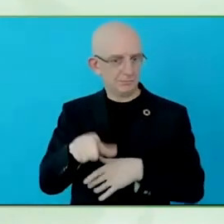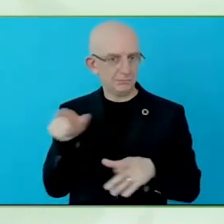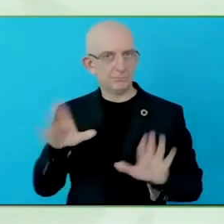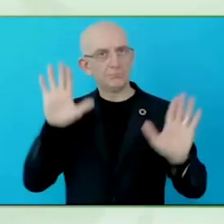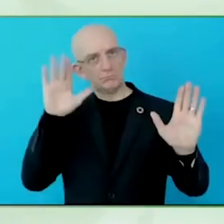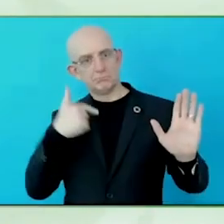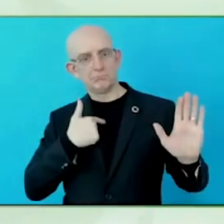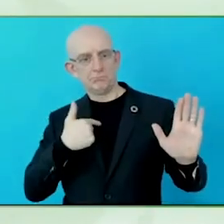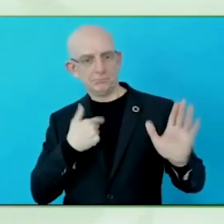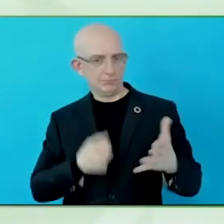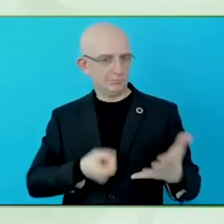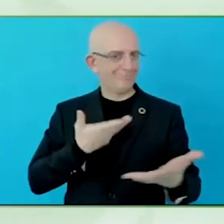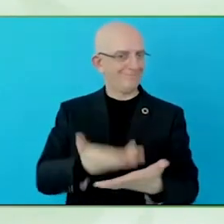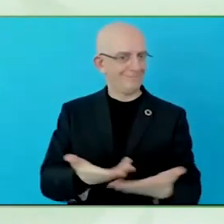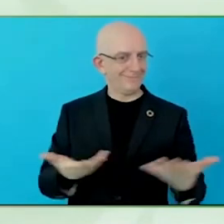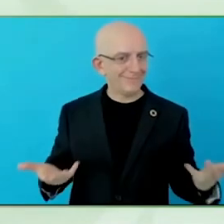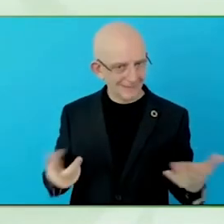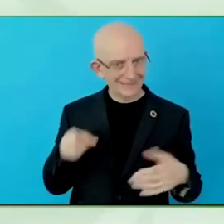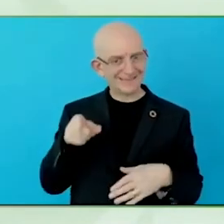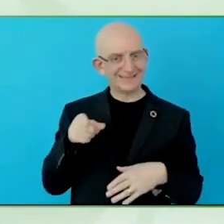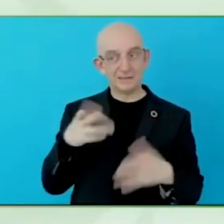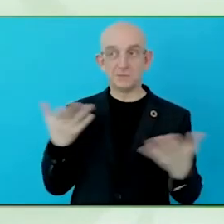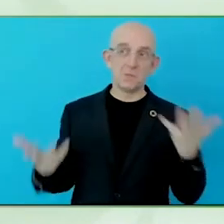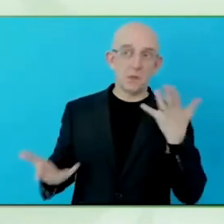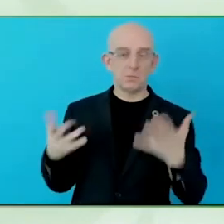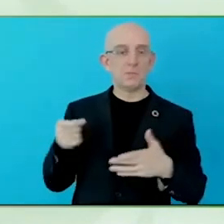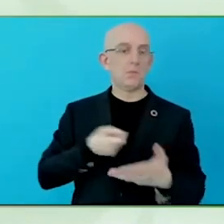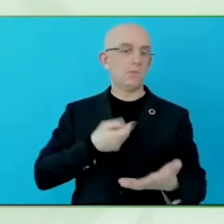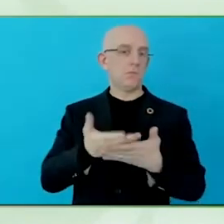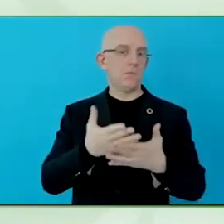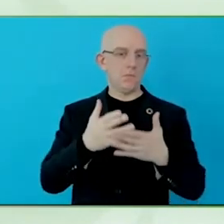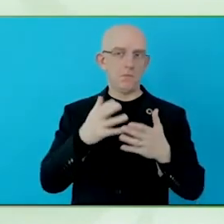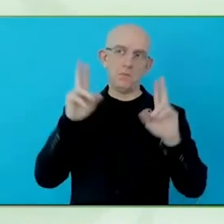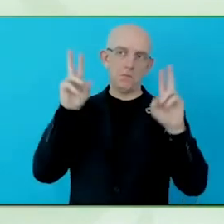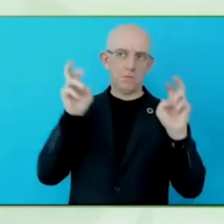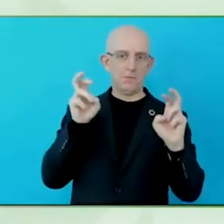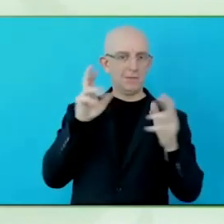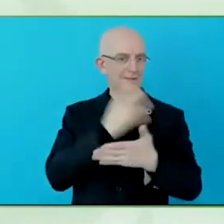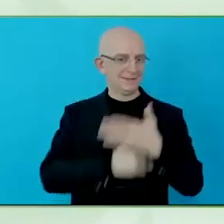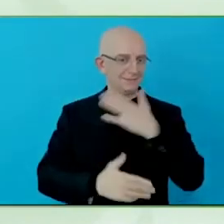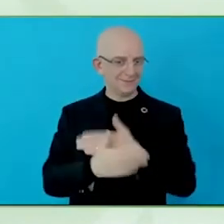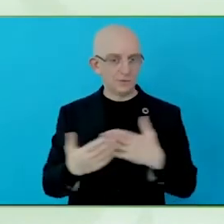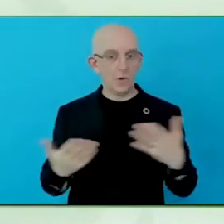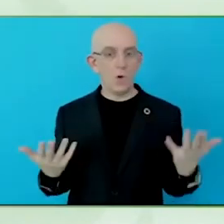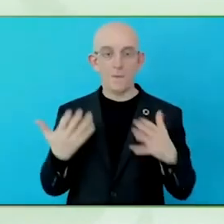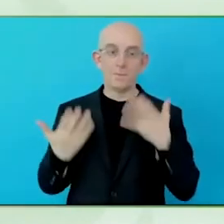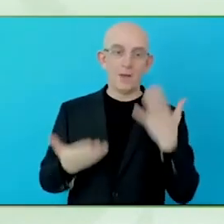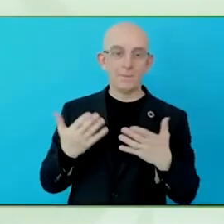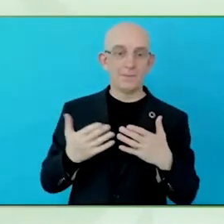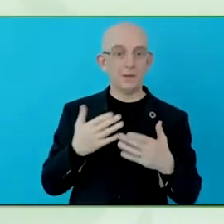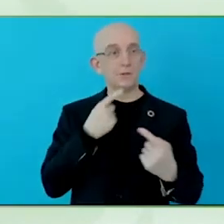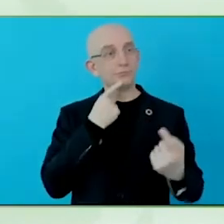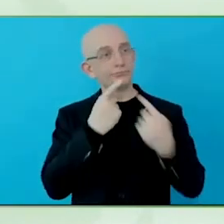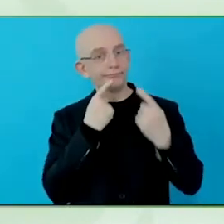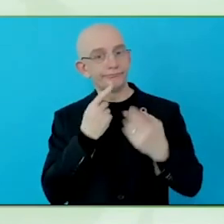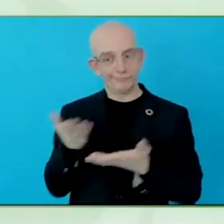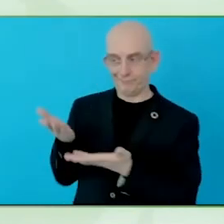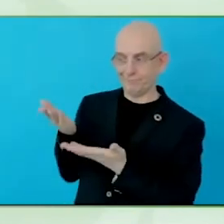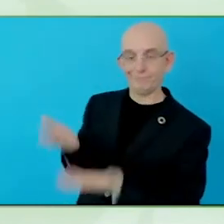member or caregiver or a teacher or not a person with a disability. Is that something you have noticed?